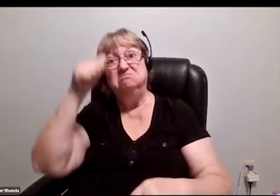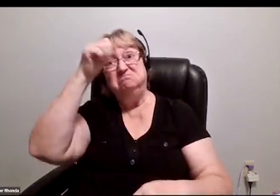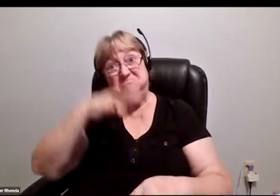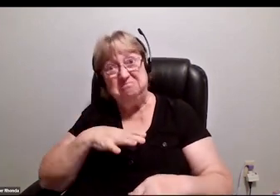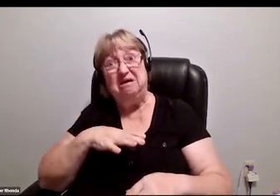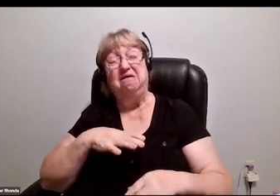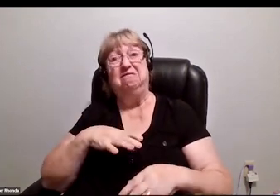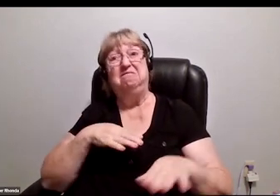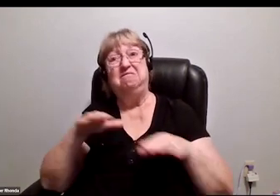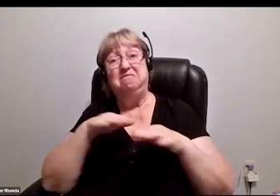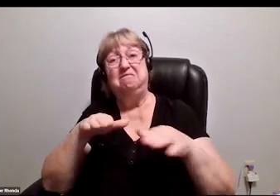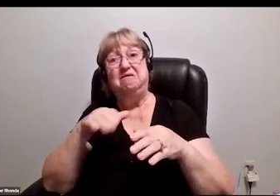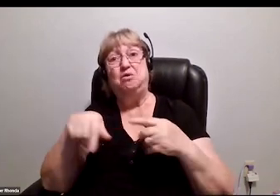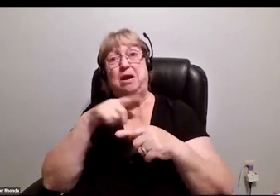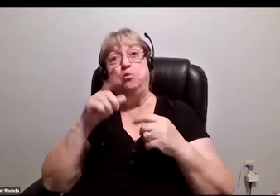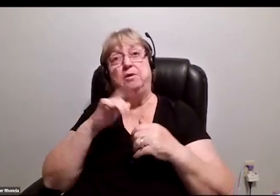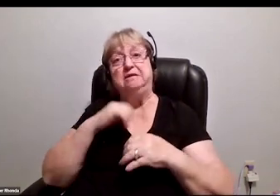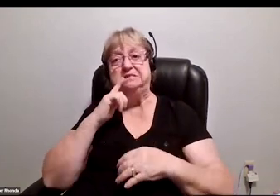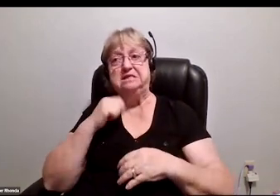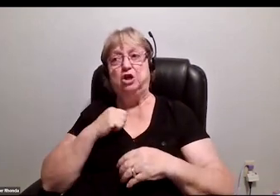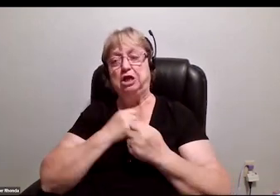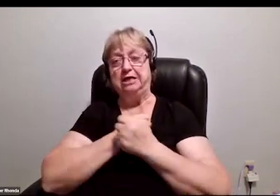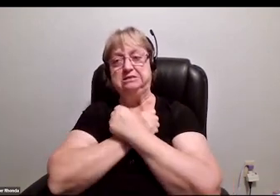are walking around with sleek little tuxedos